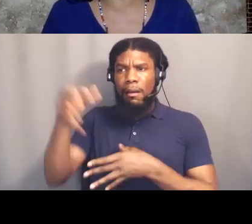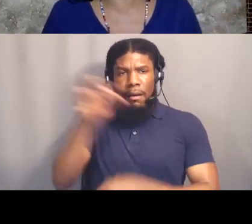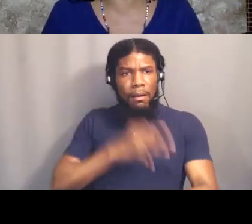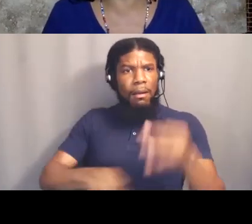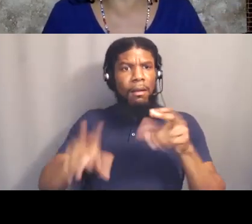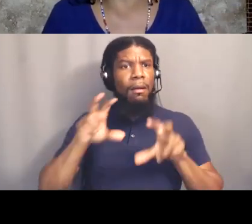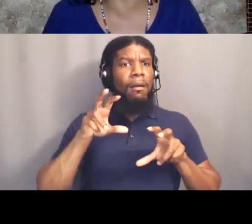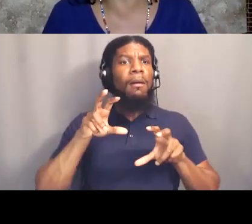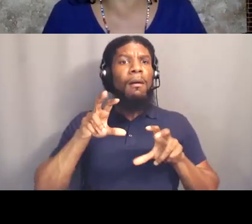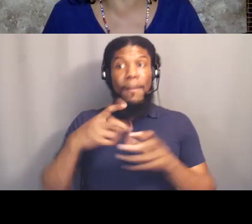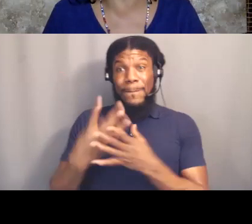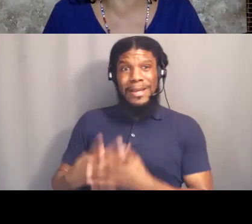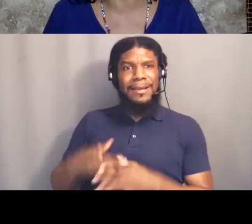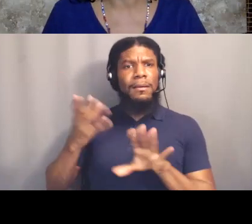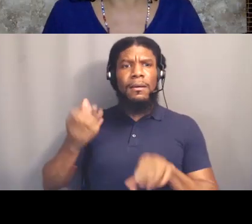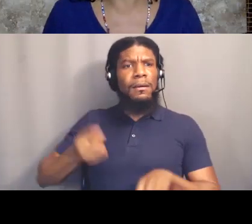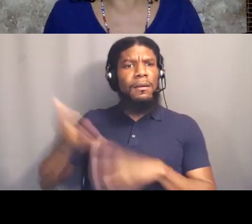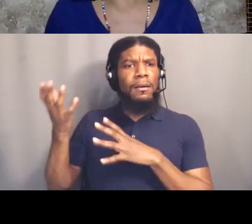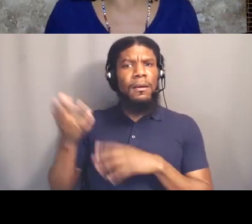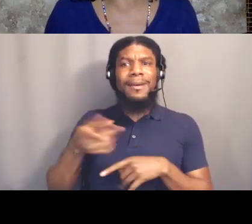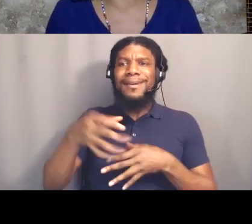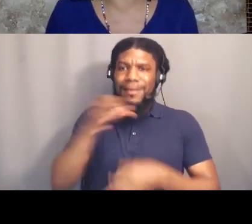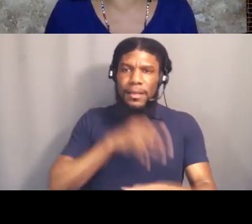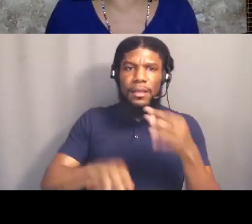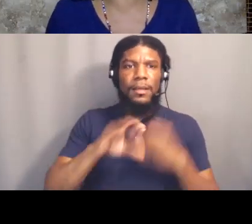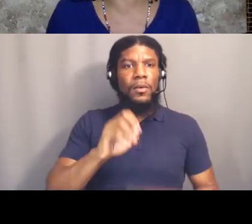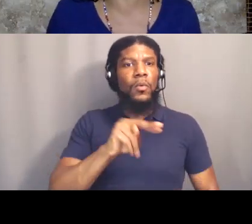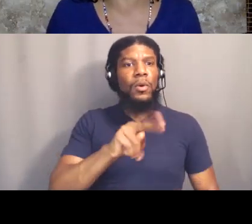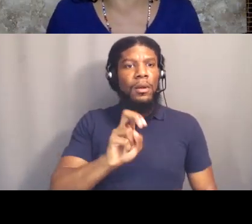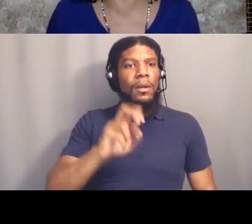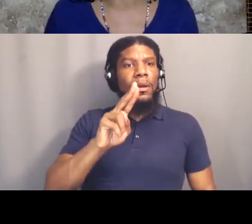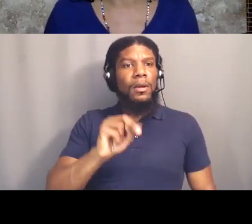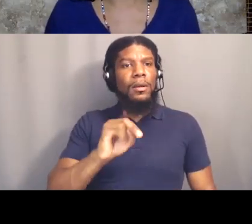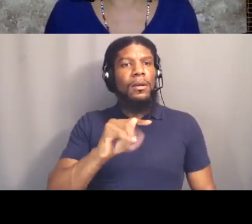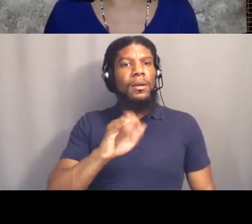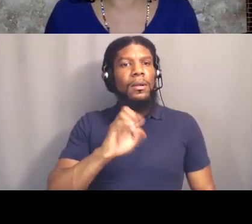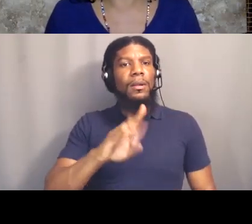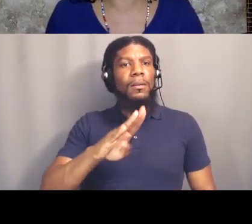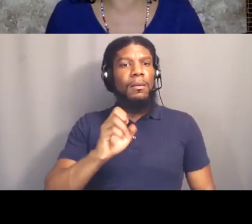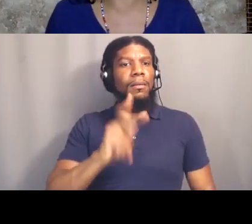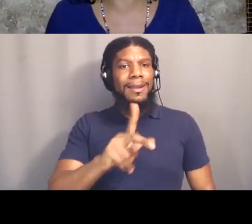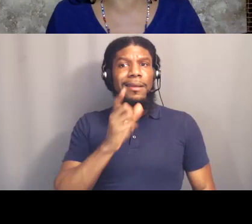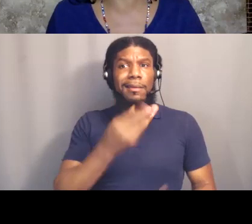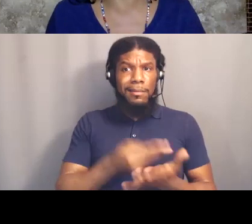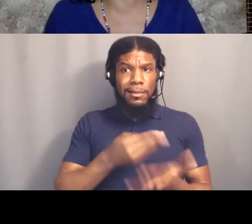Why not bank at One United Bank which actually finances college funds for the children of those stolen